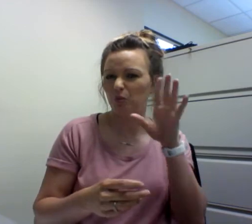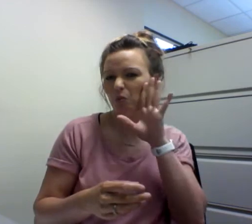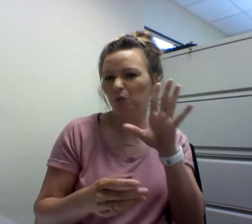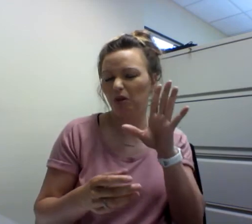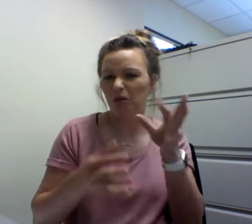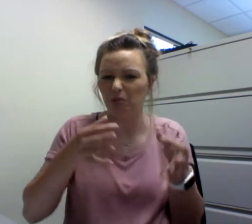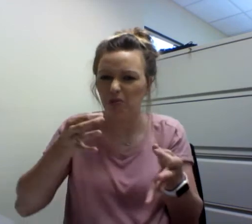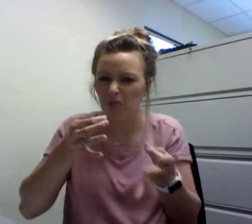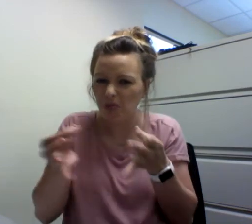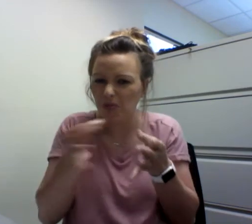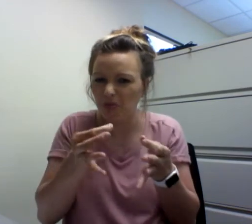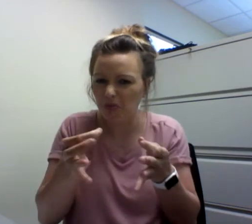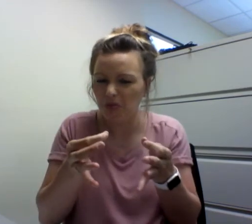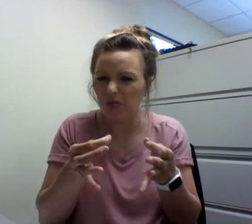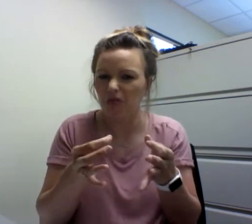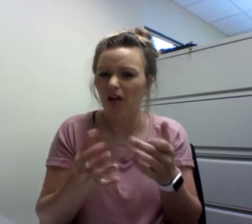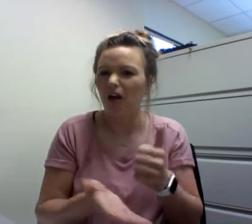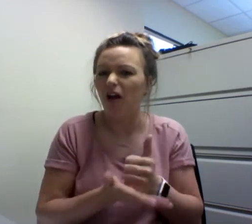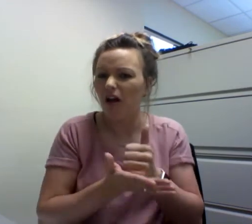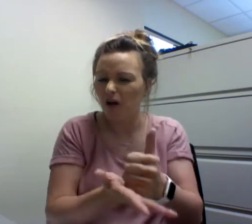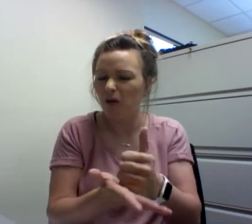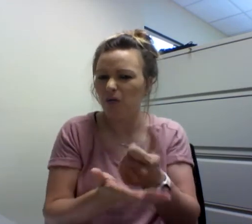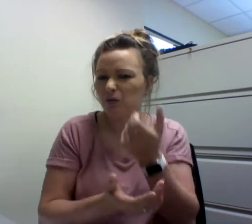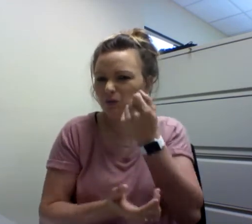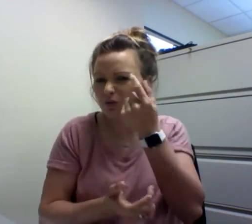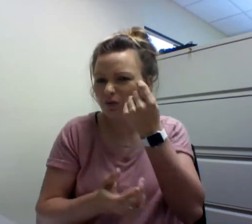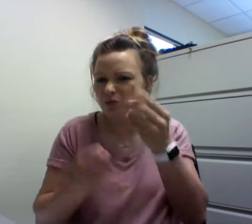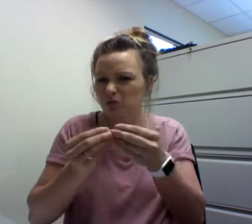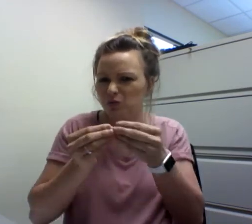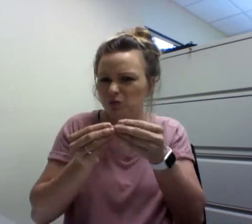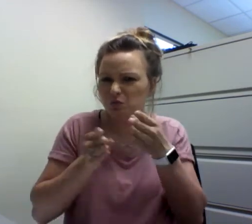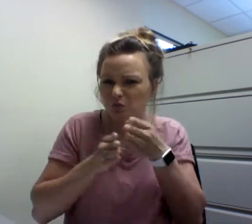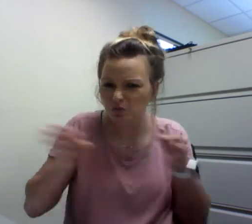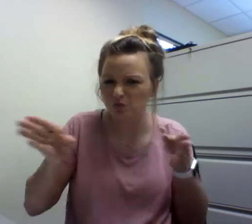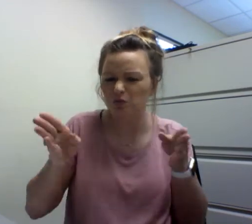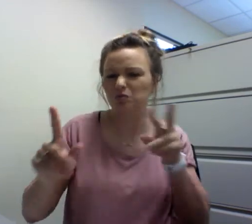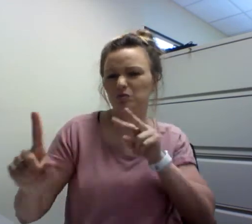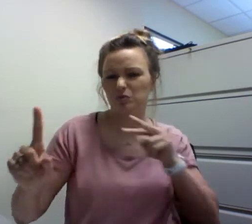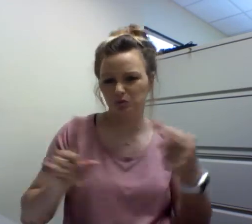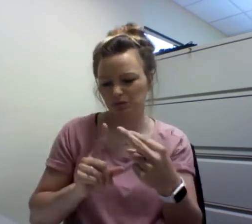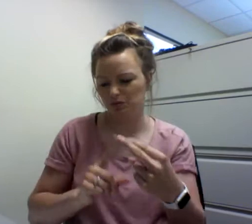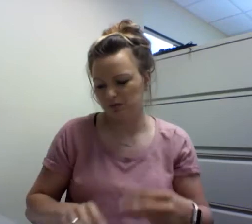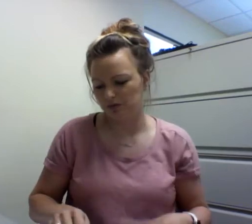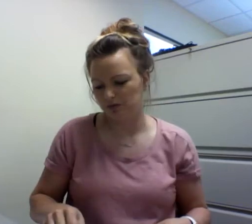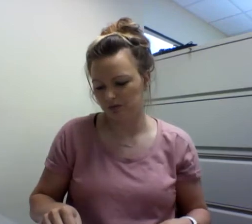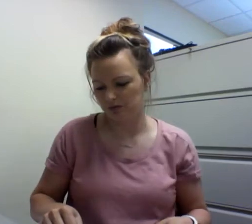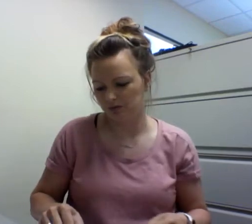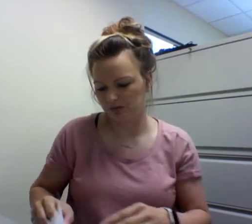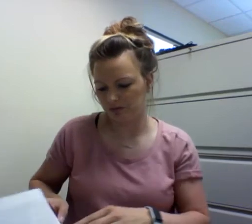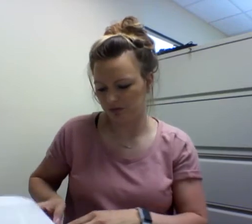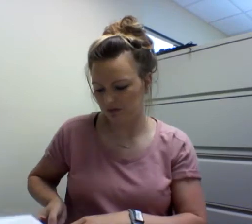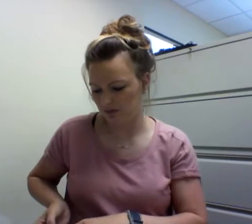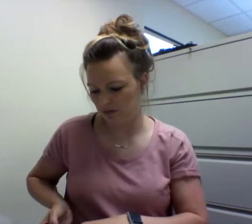Many people have researched the issues and will explain in detail to help you understand better the Deaf perspective.